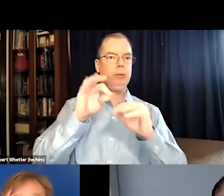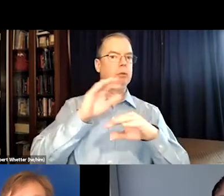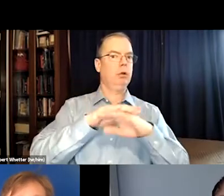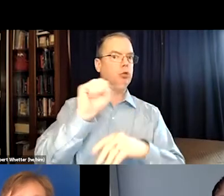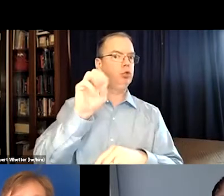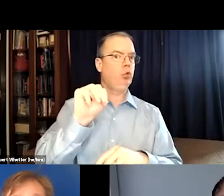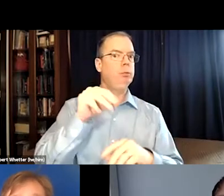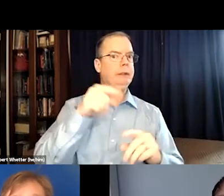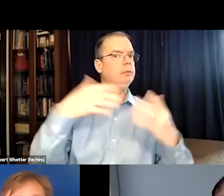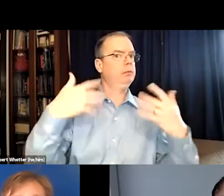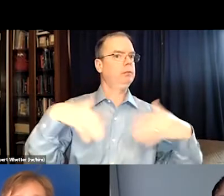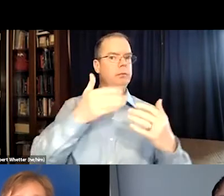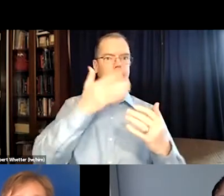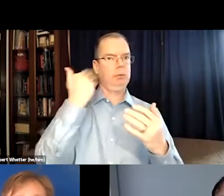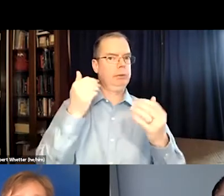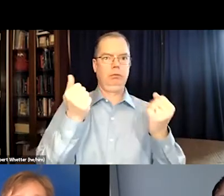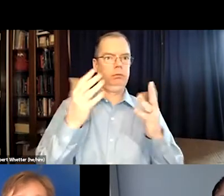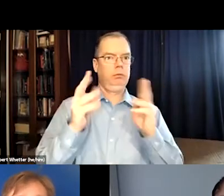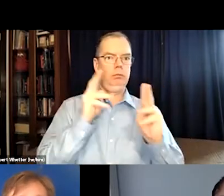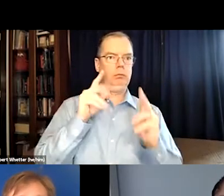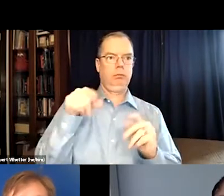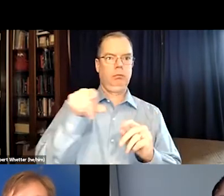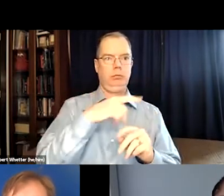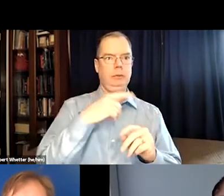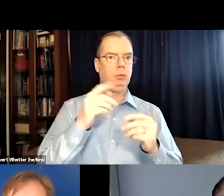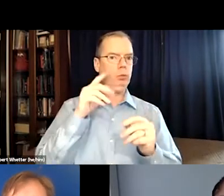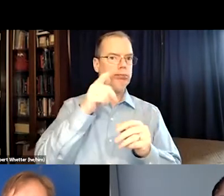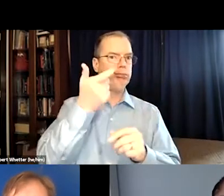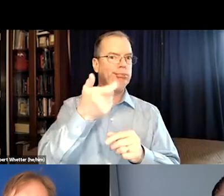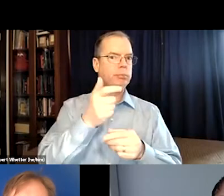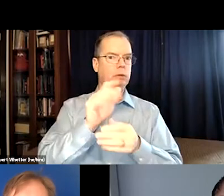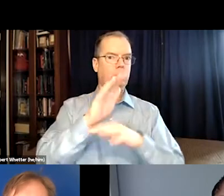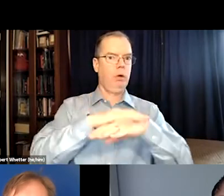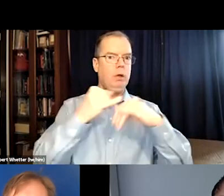burned in or burned in captions on social media because there are many people out